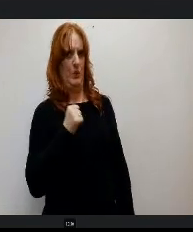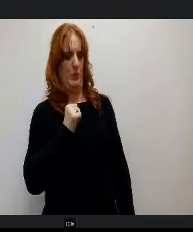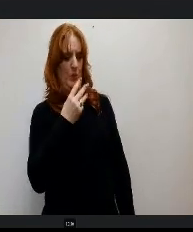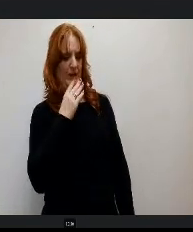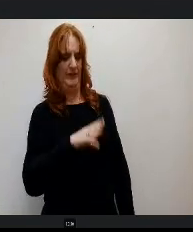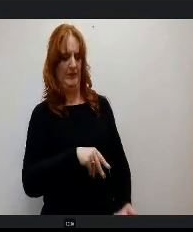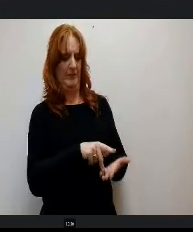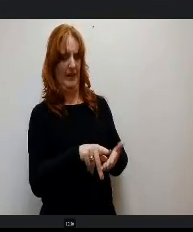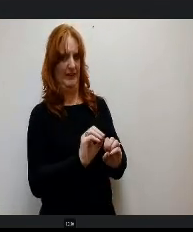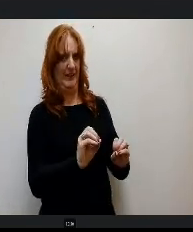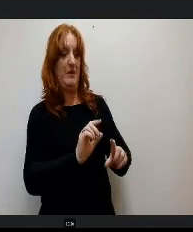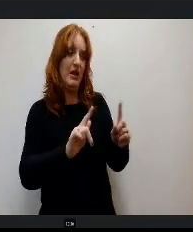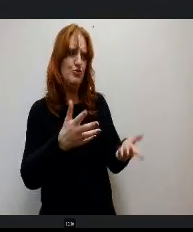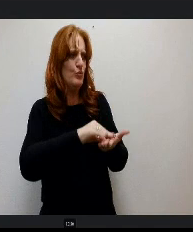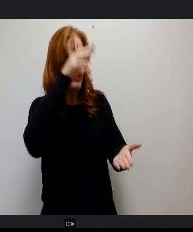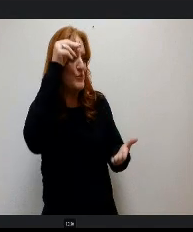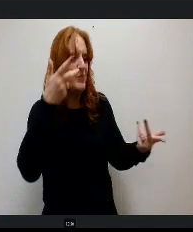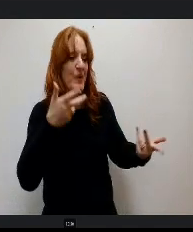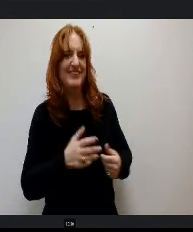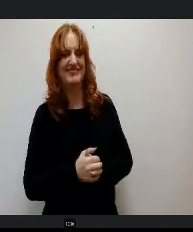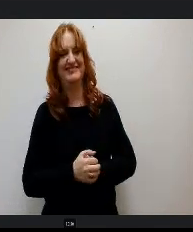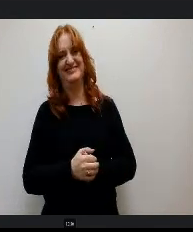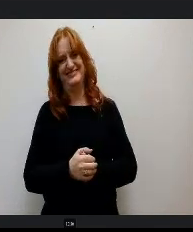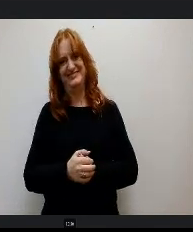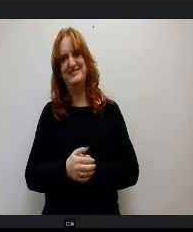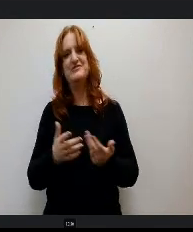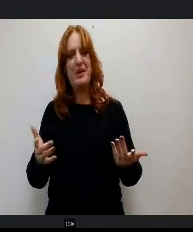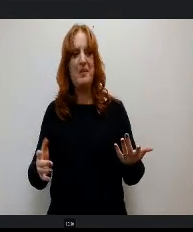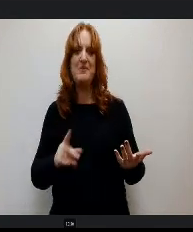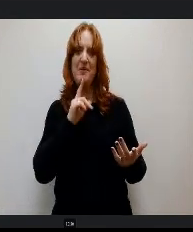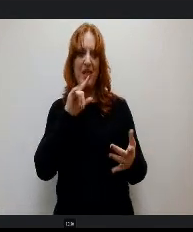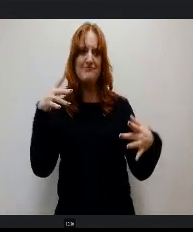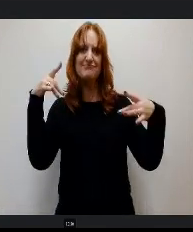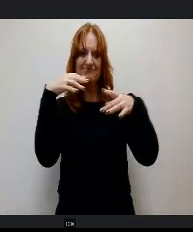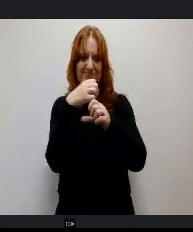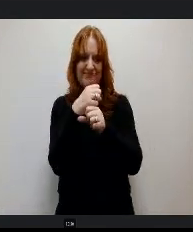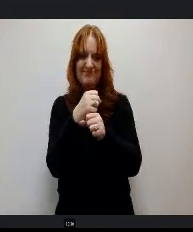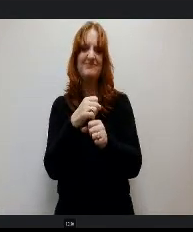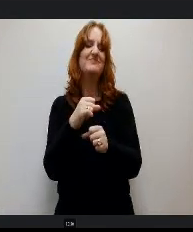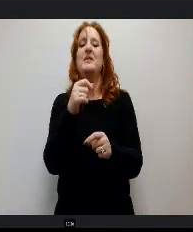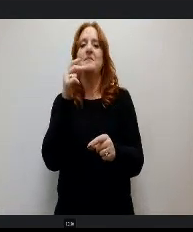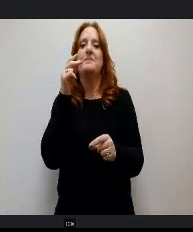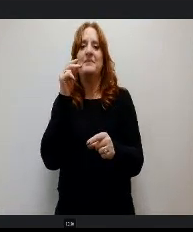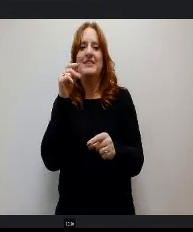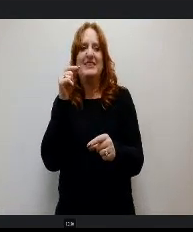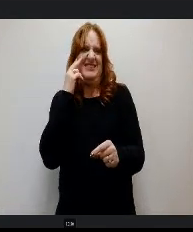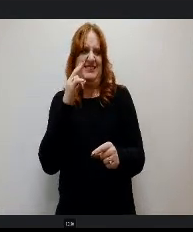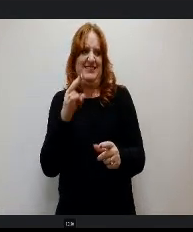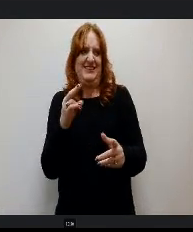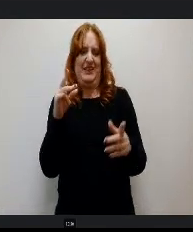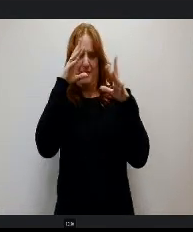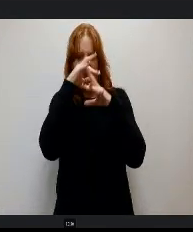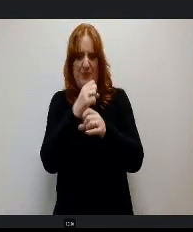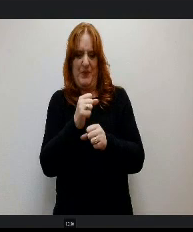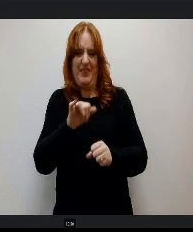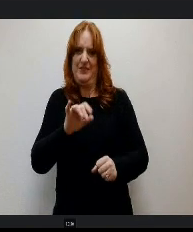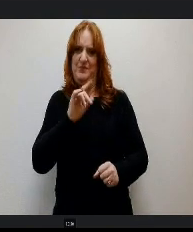We just it's just been really fascinating to o see that has become a really natural space for problem